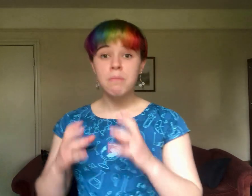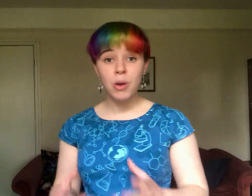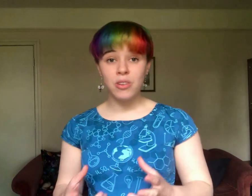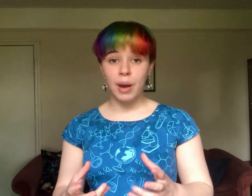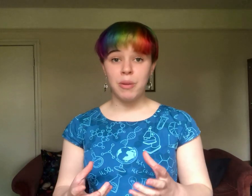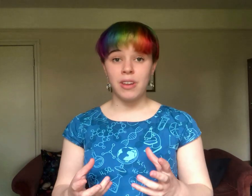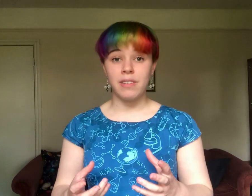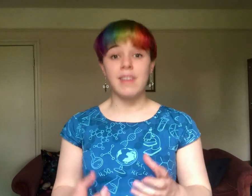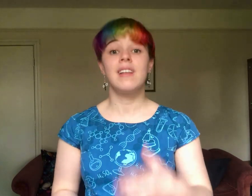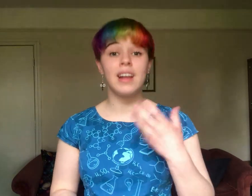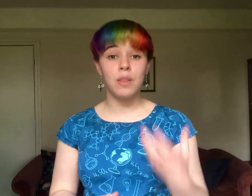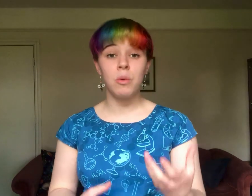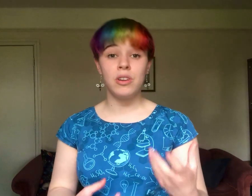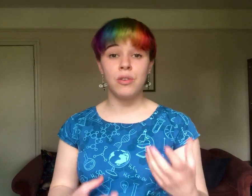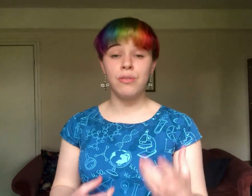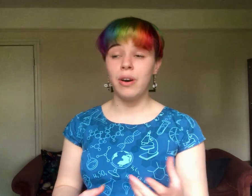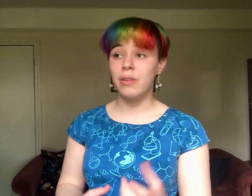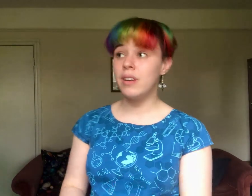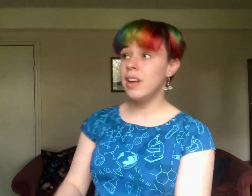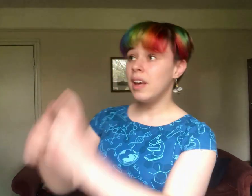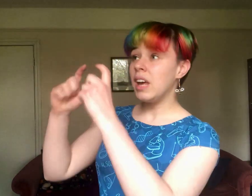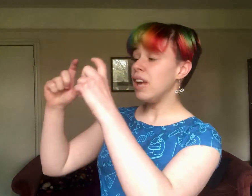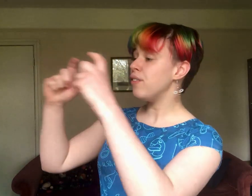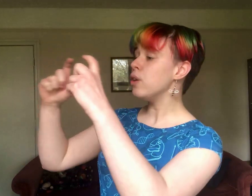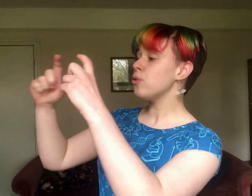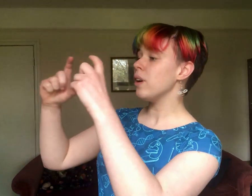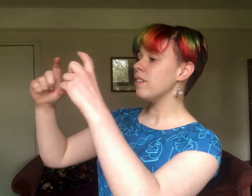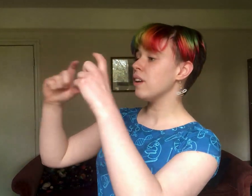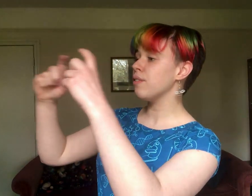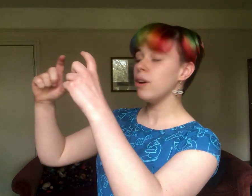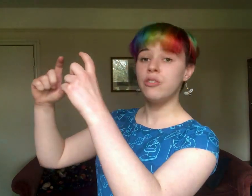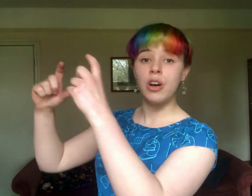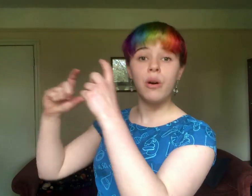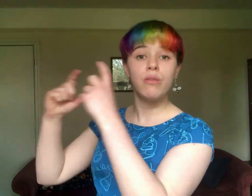Most camera sensors, like the one in your phone, if you try and take a photo of a